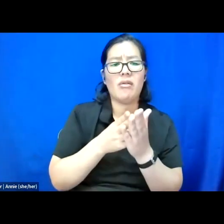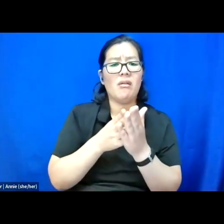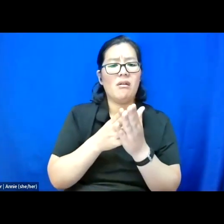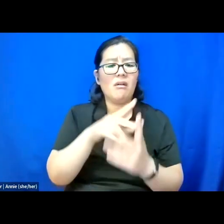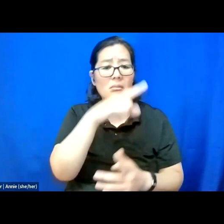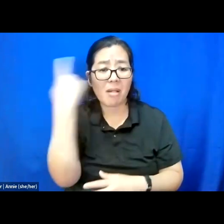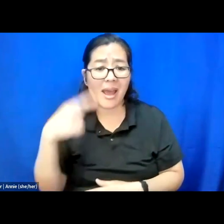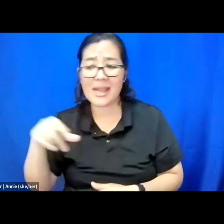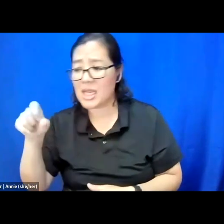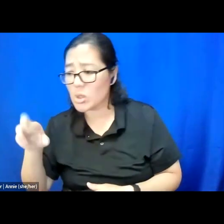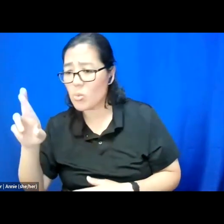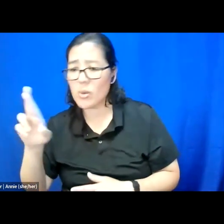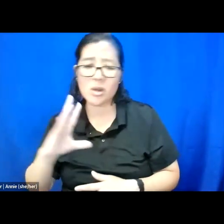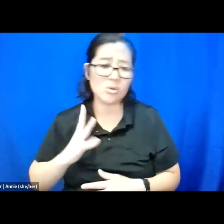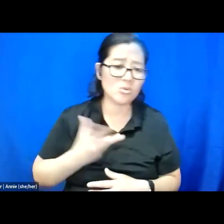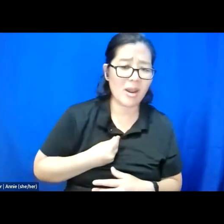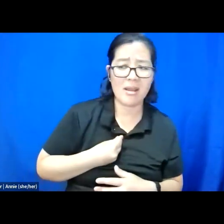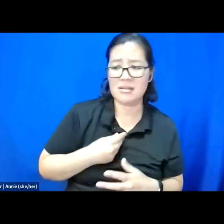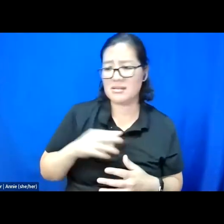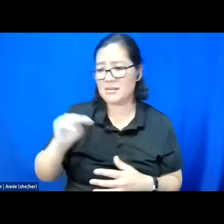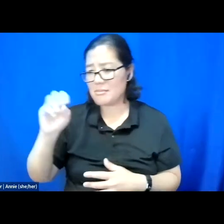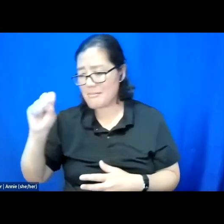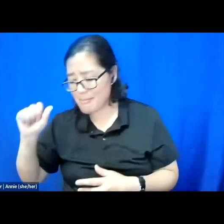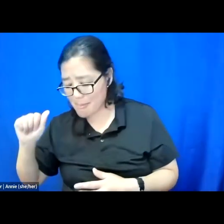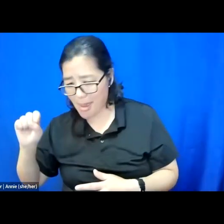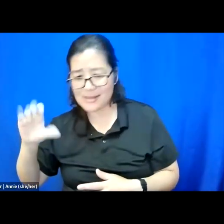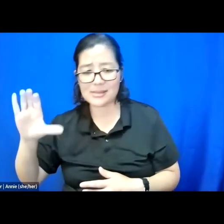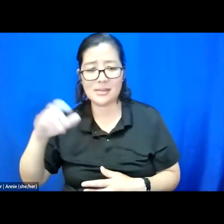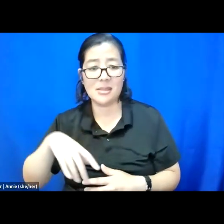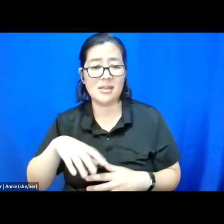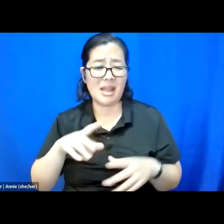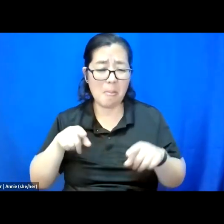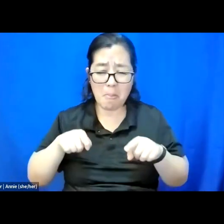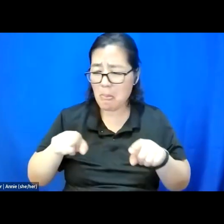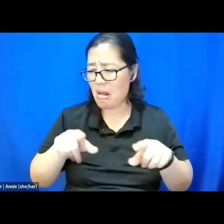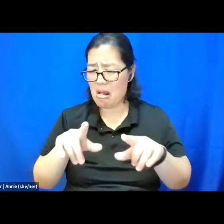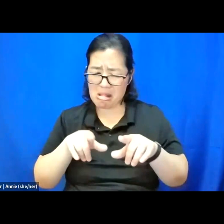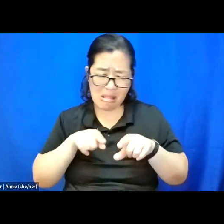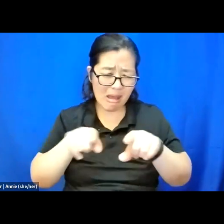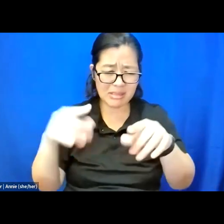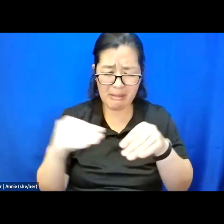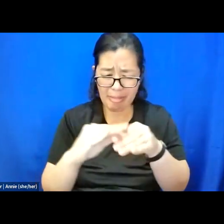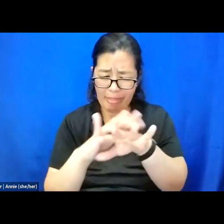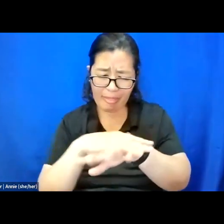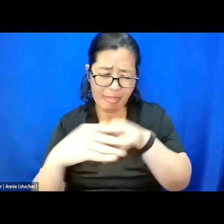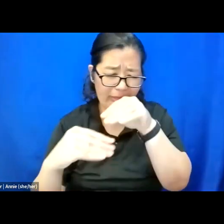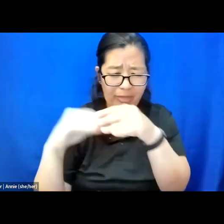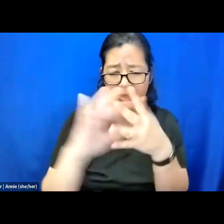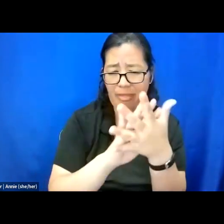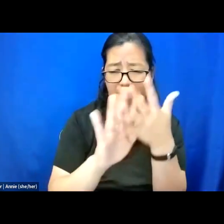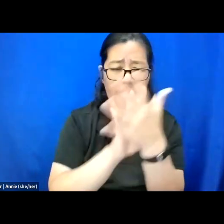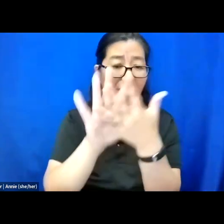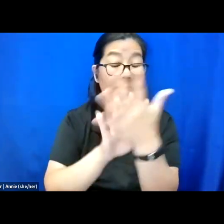and trans and masculine and parallel lines that blend together to tell me that being black